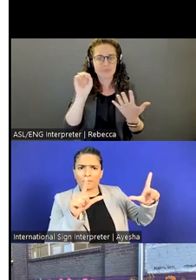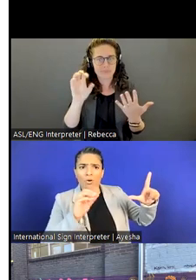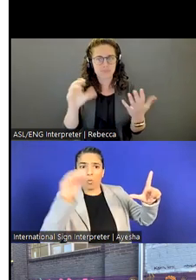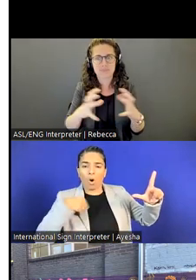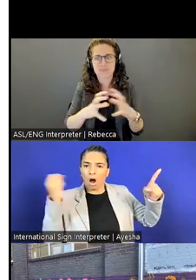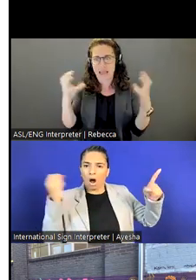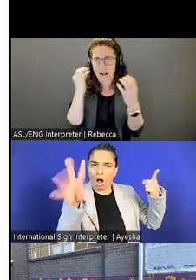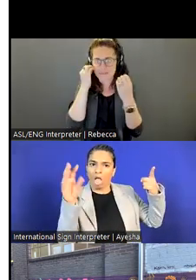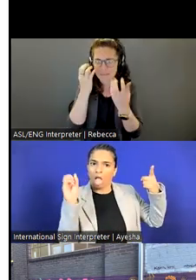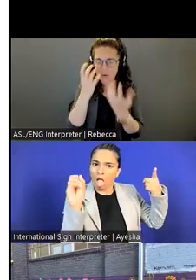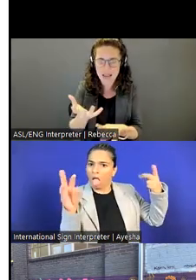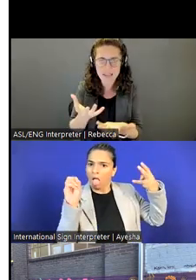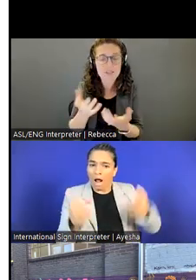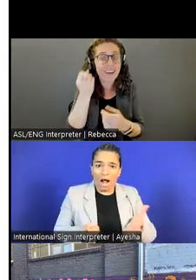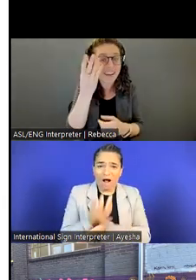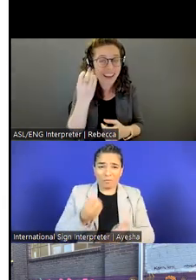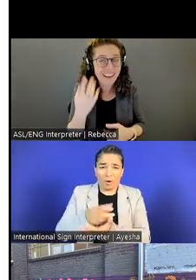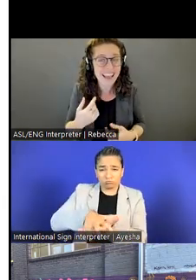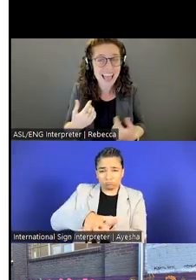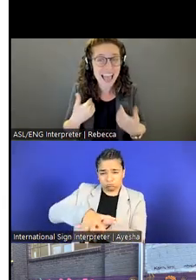There's even more out there!